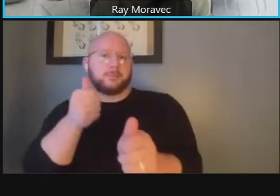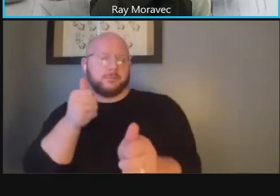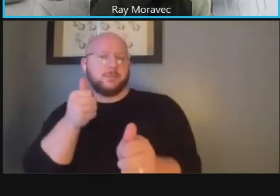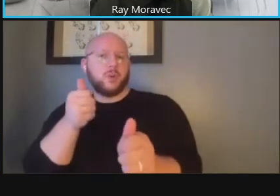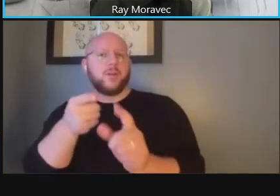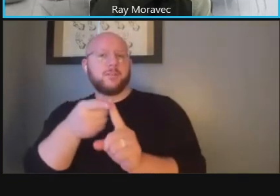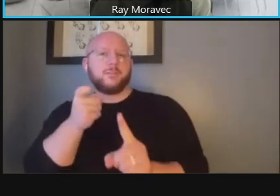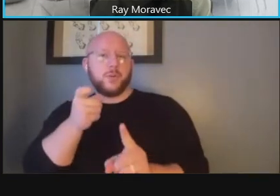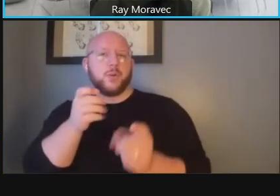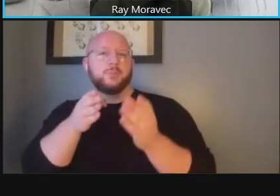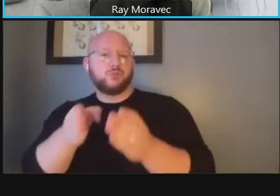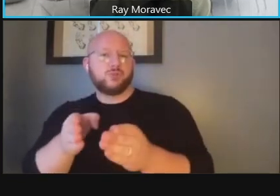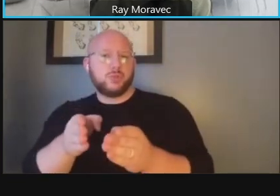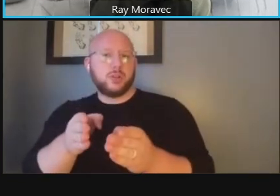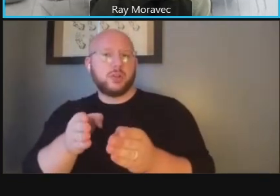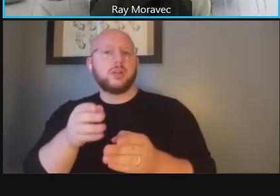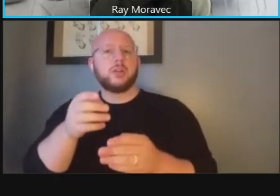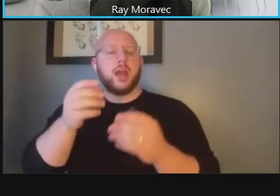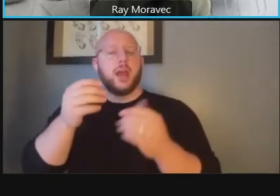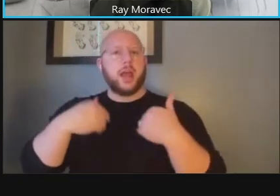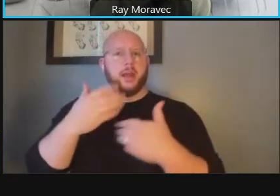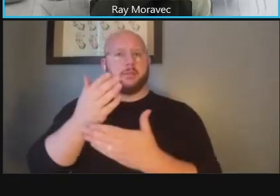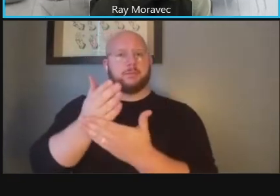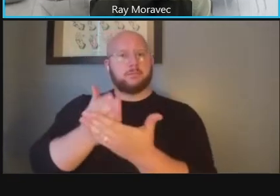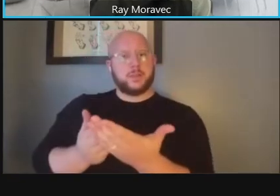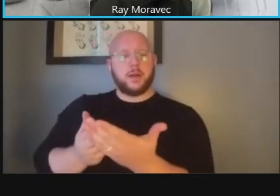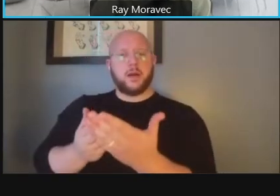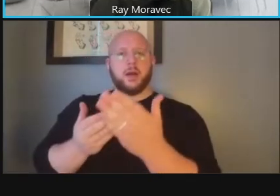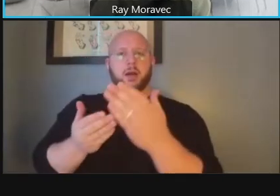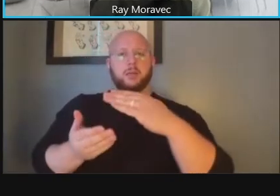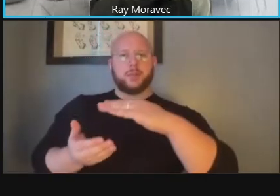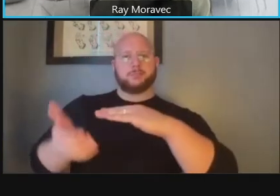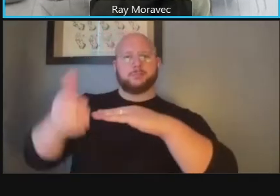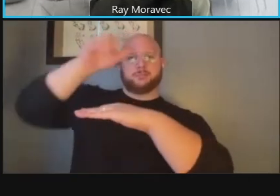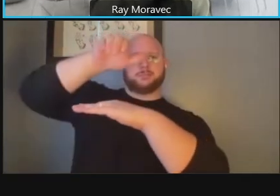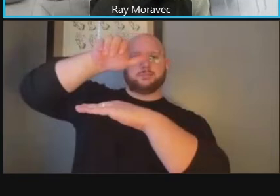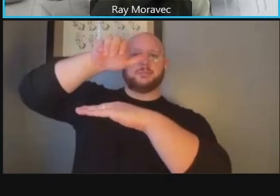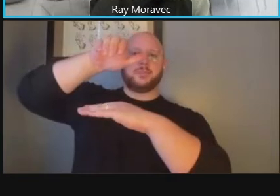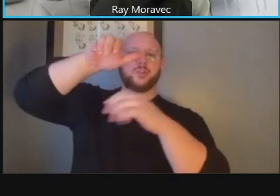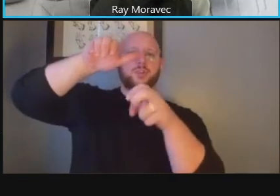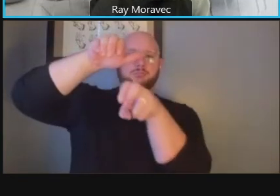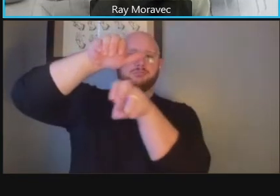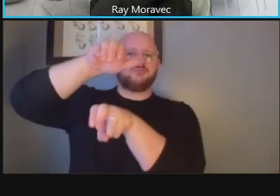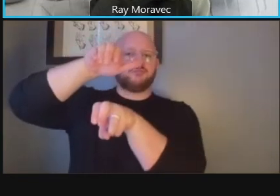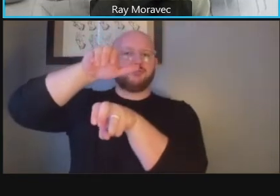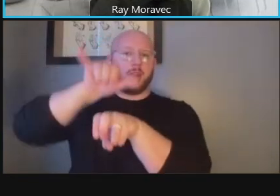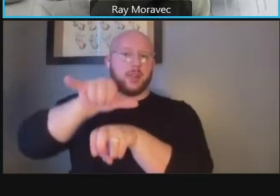you even see different shelter design in some locations what elements can we do to unify that